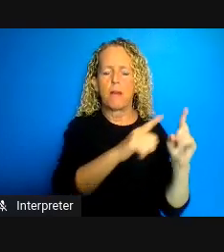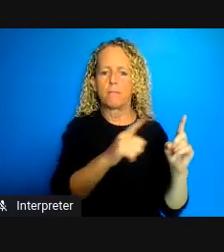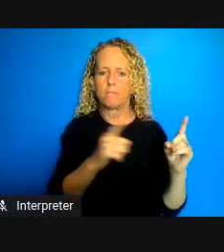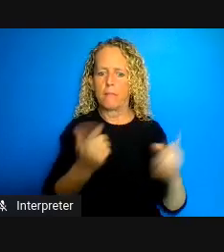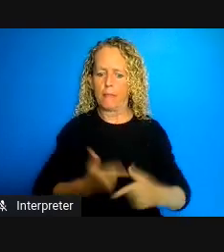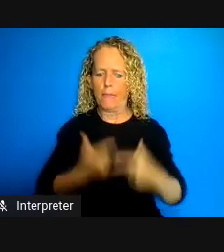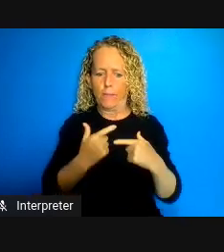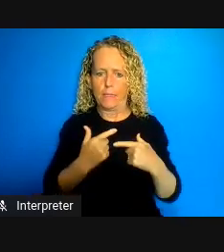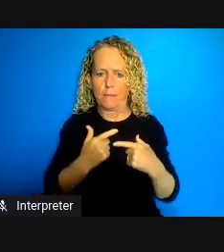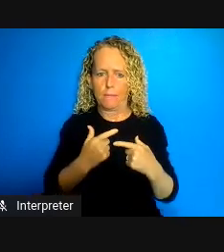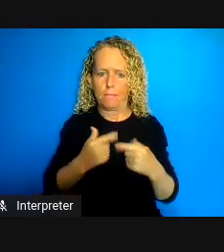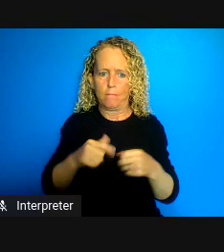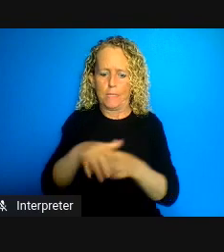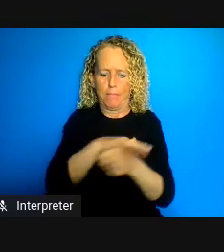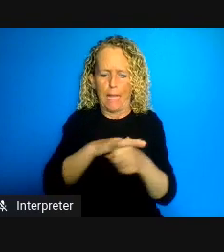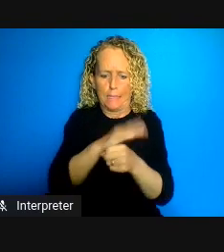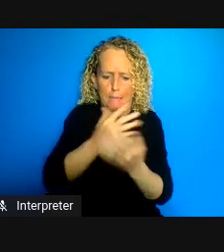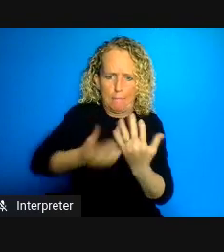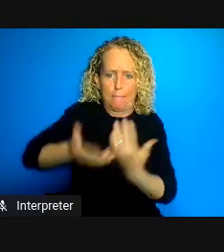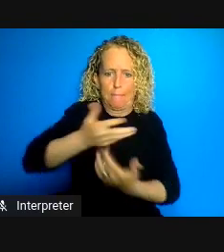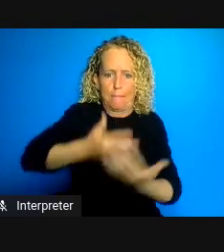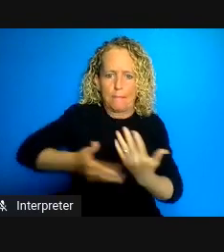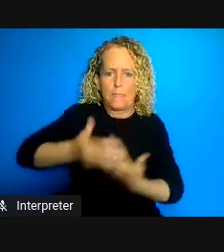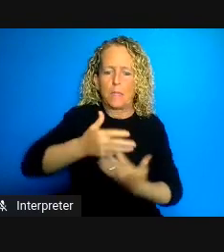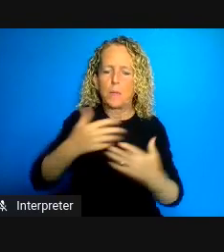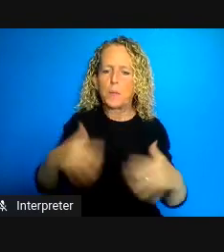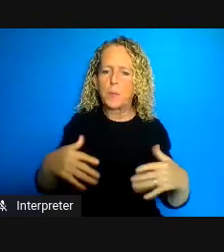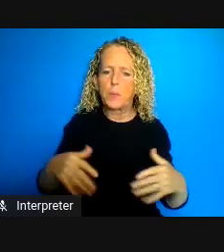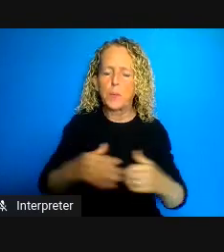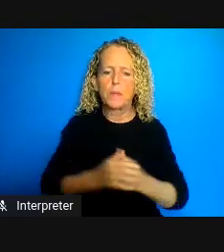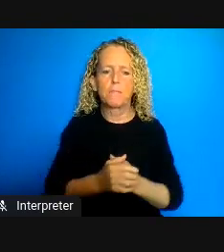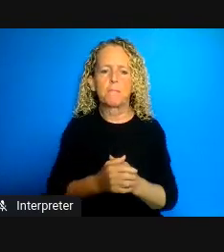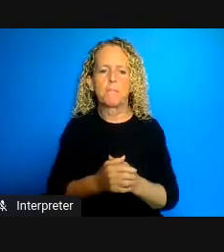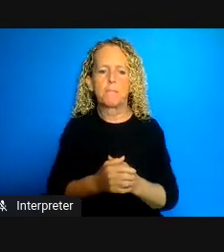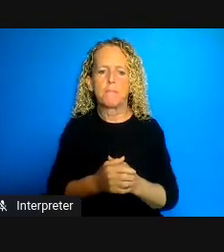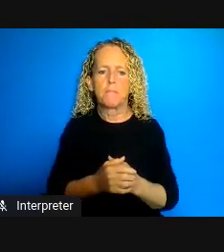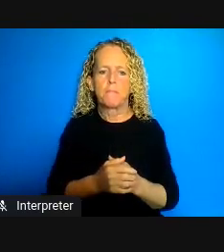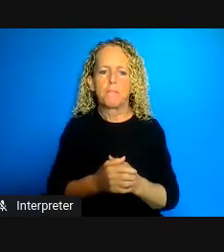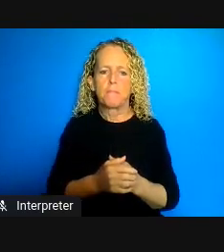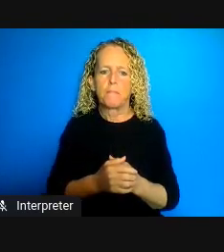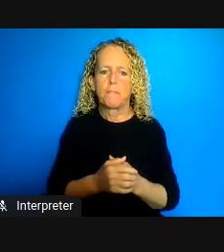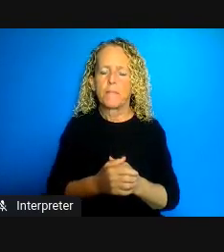the extent possible it's really not a time for punitive nests because in